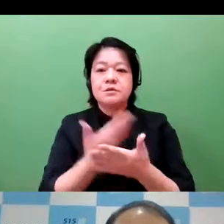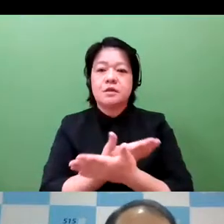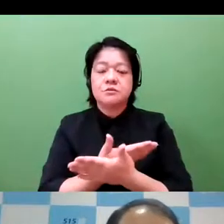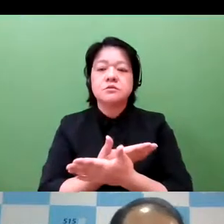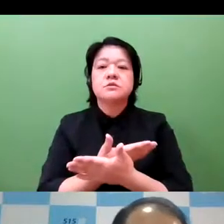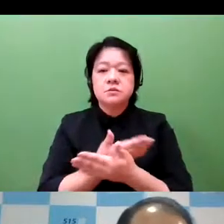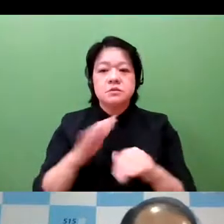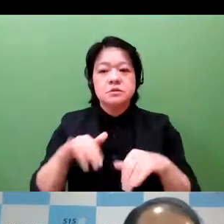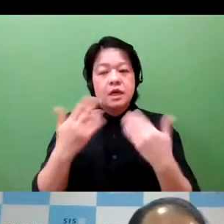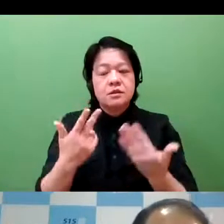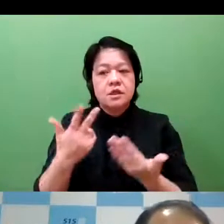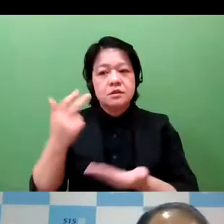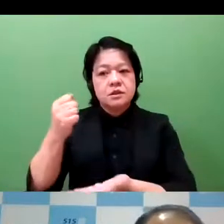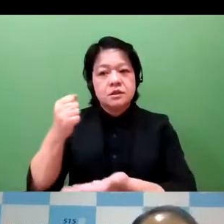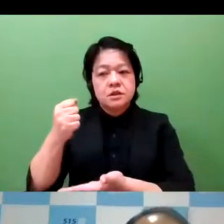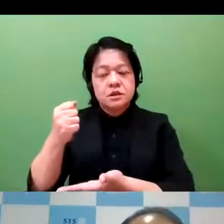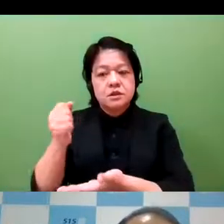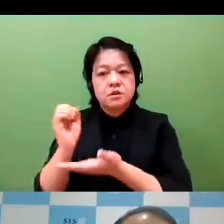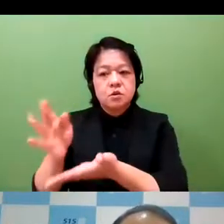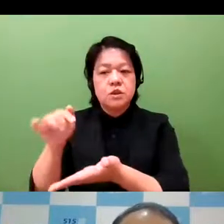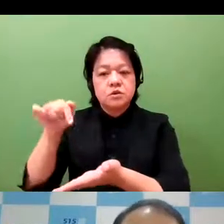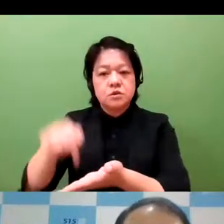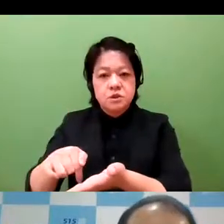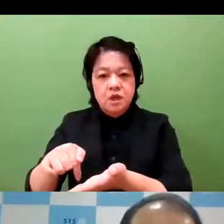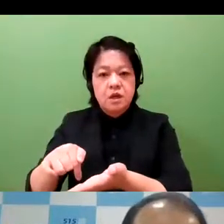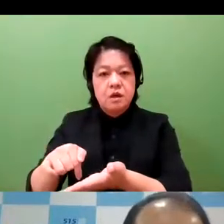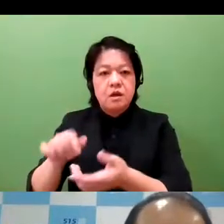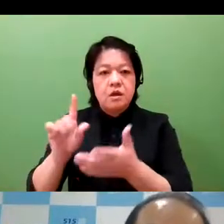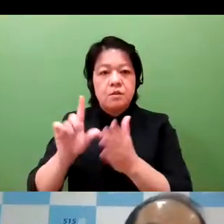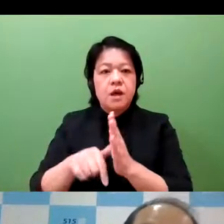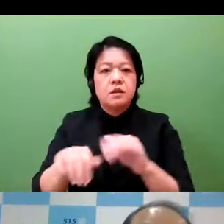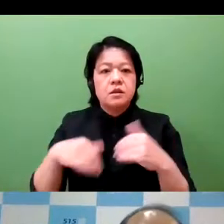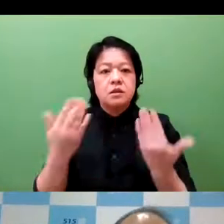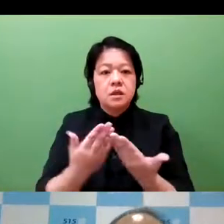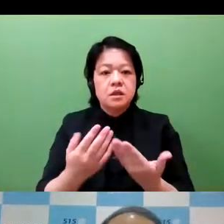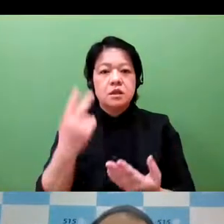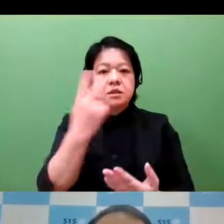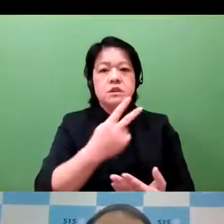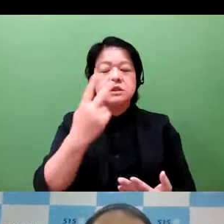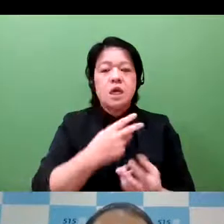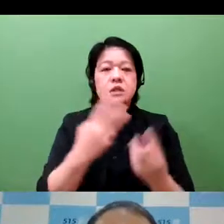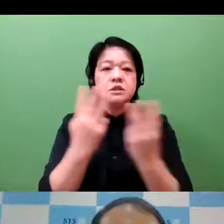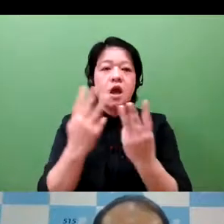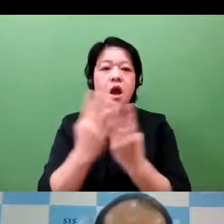and therefore, companies need to be attentive. And in the case of Japan, there are about 2,000 companies here